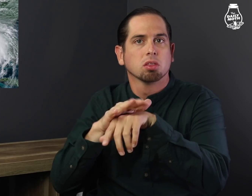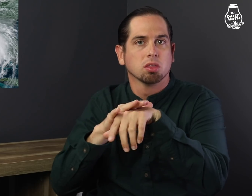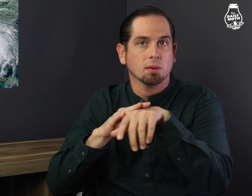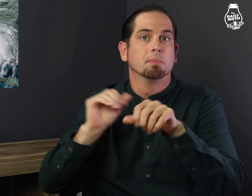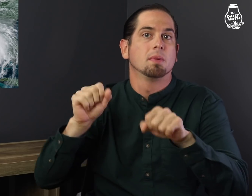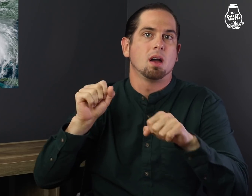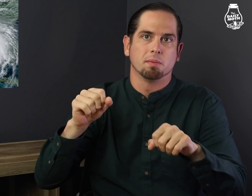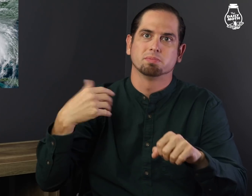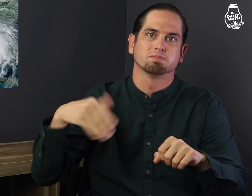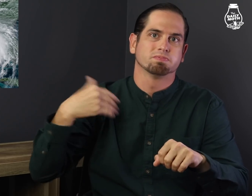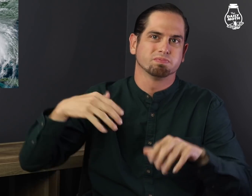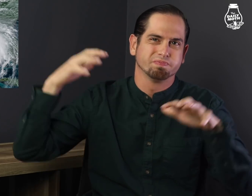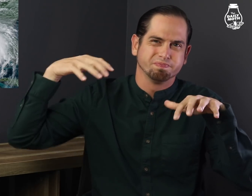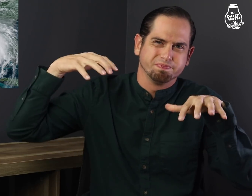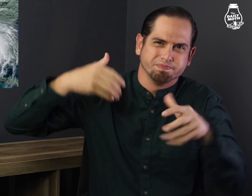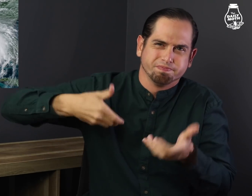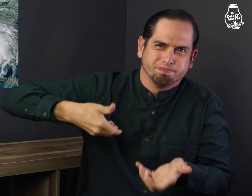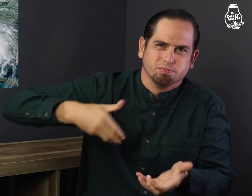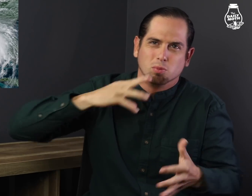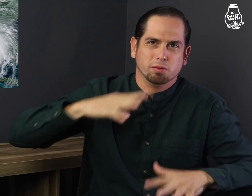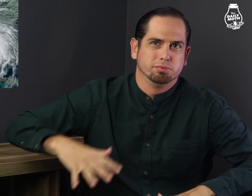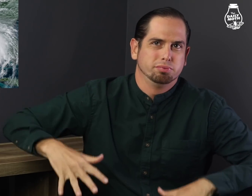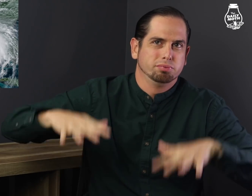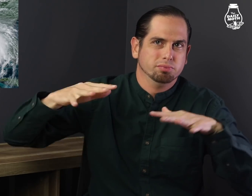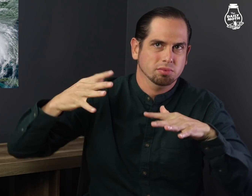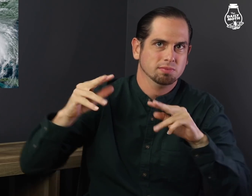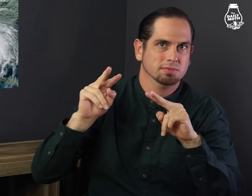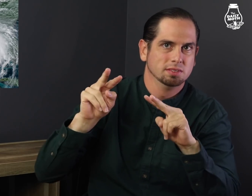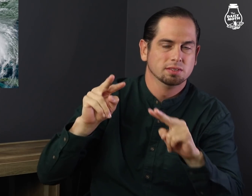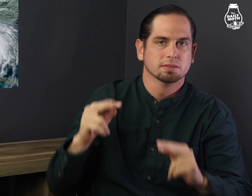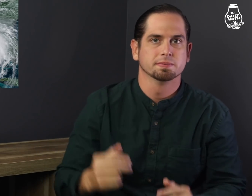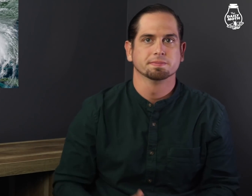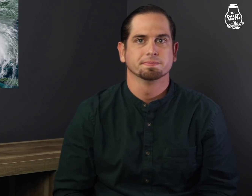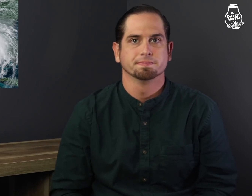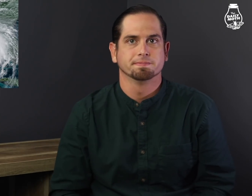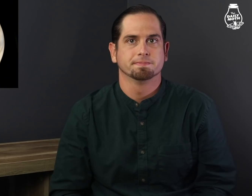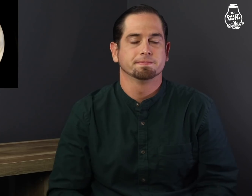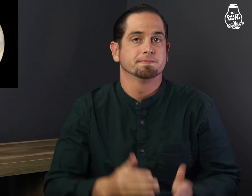which may result in flooding rainfall.